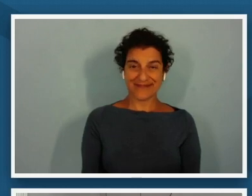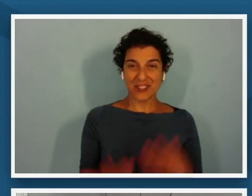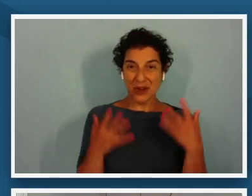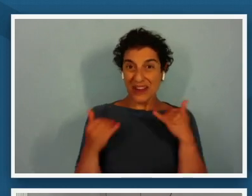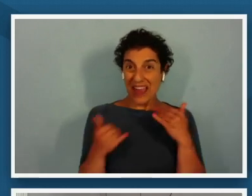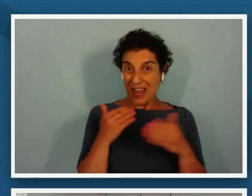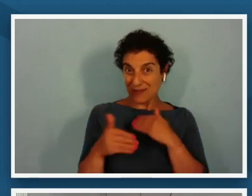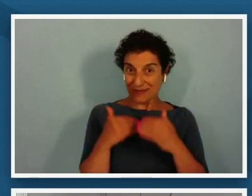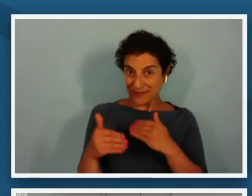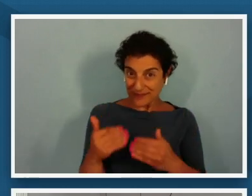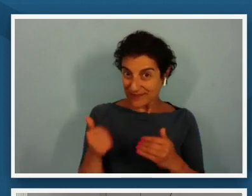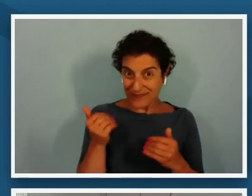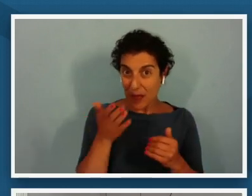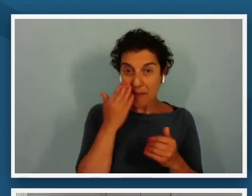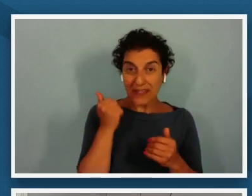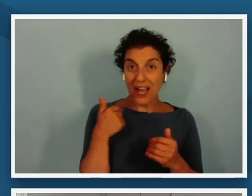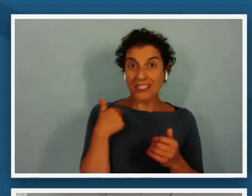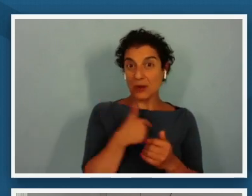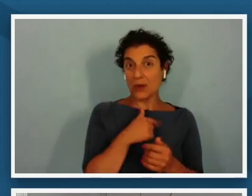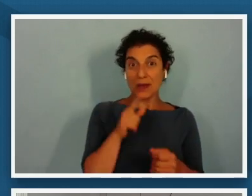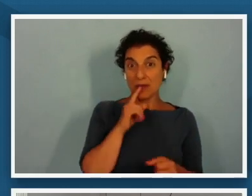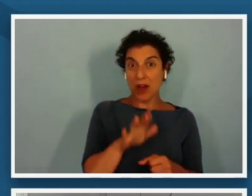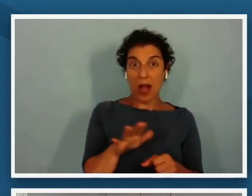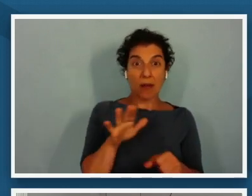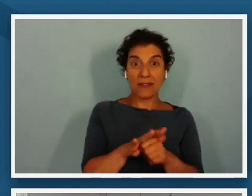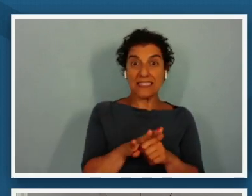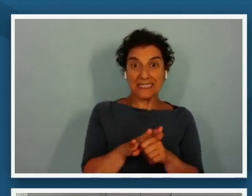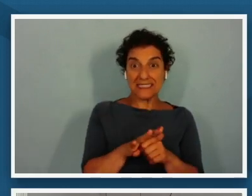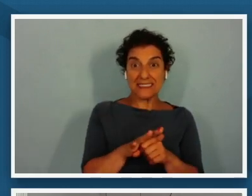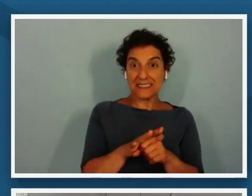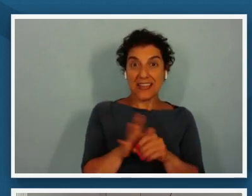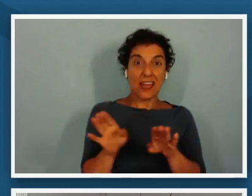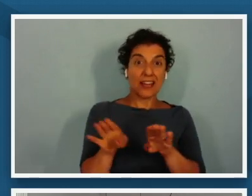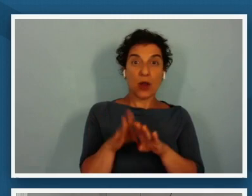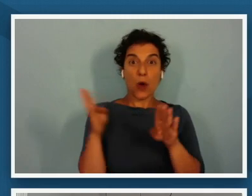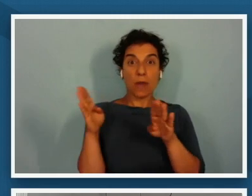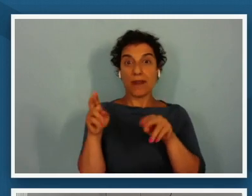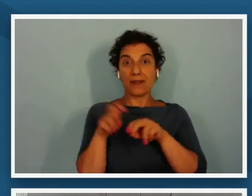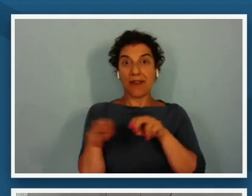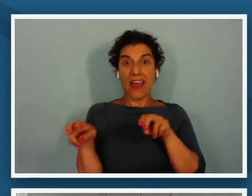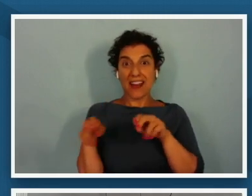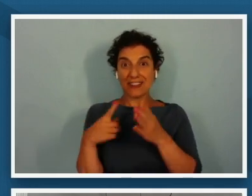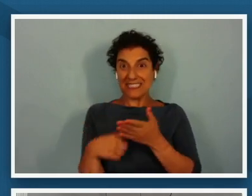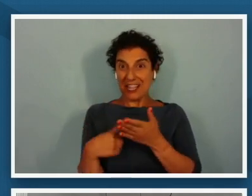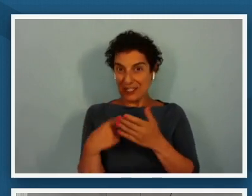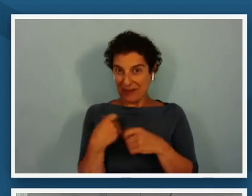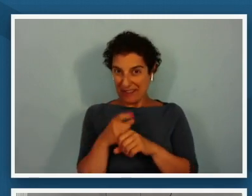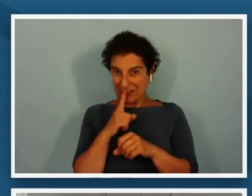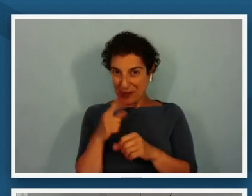because we promised an open-ended panel discussion i want to make sure we get